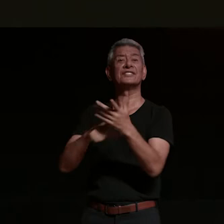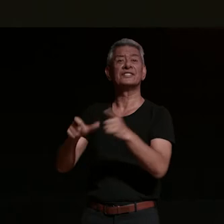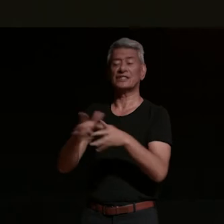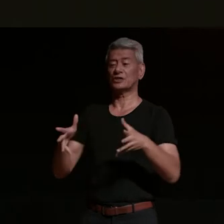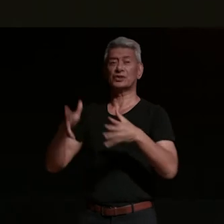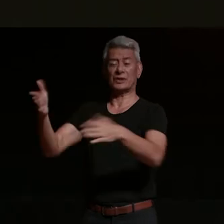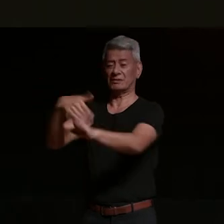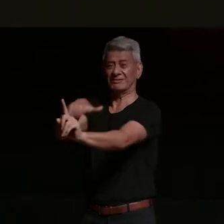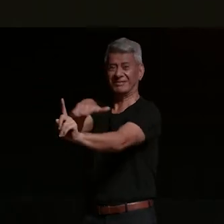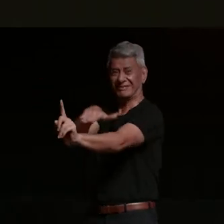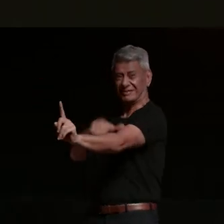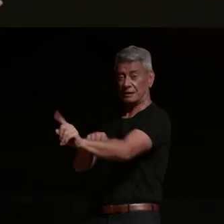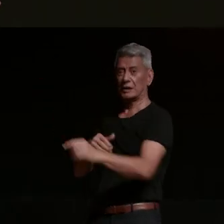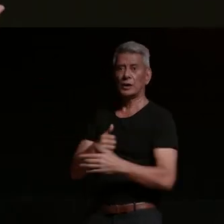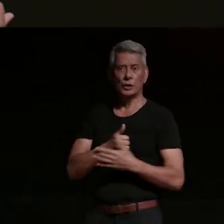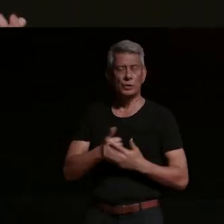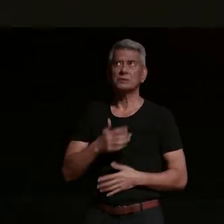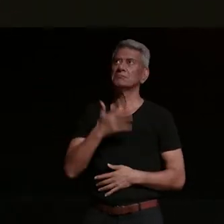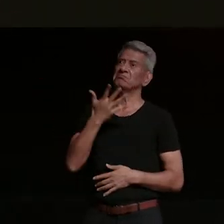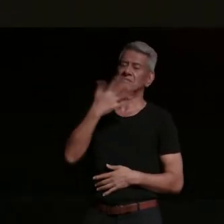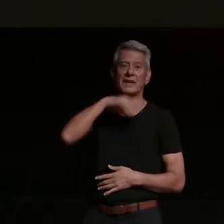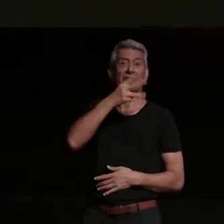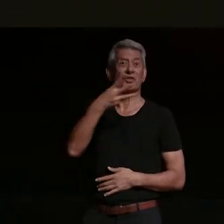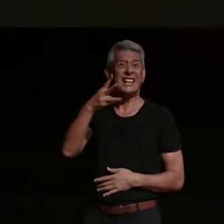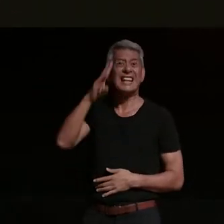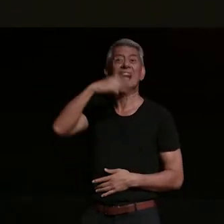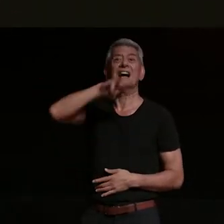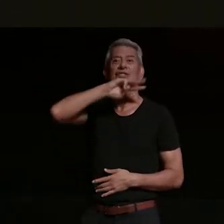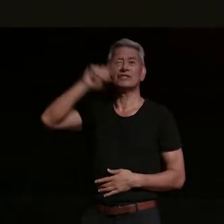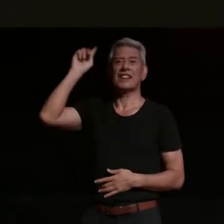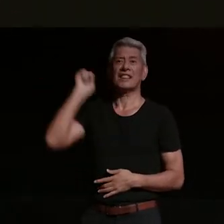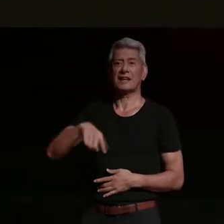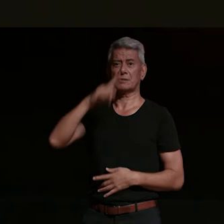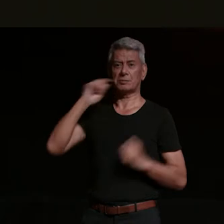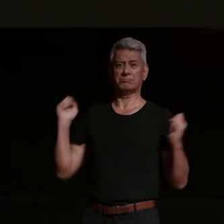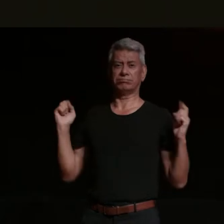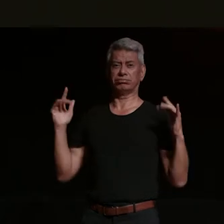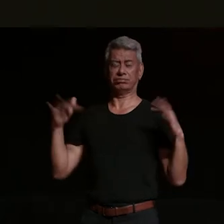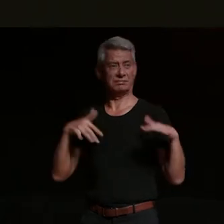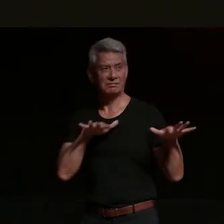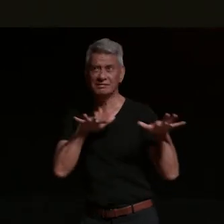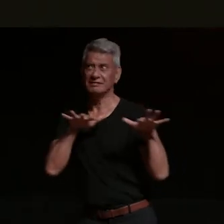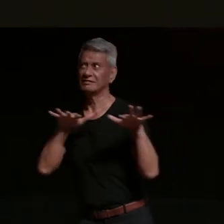about 300 000 people come out onto the street to watch it and it's kind of one of those things